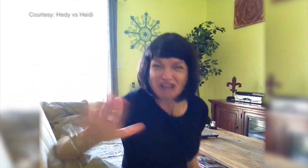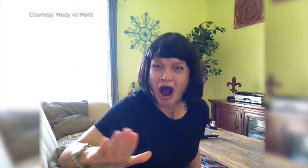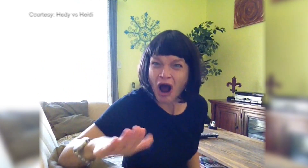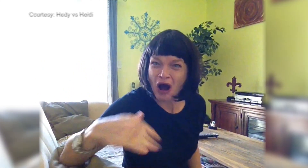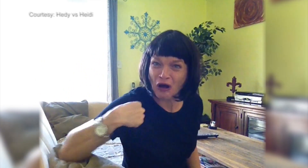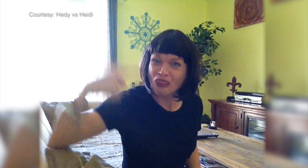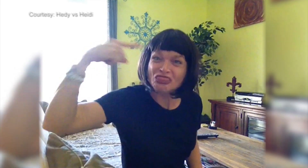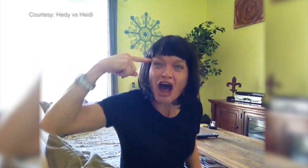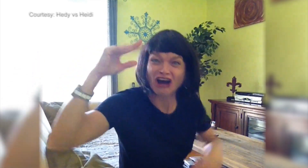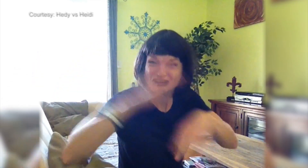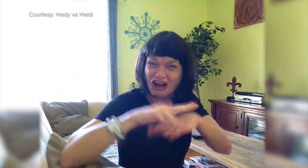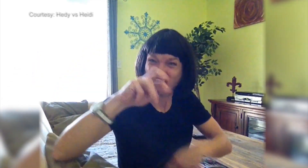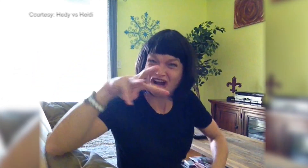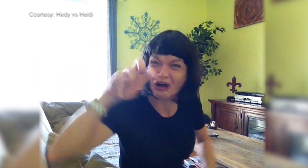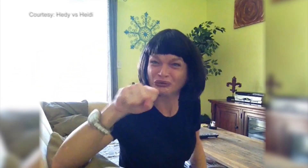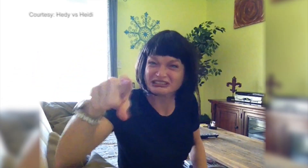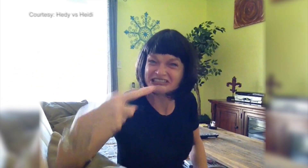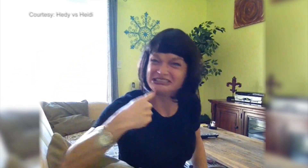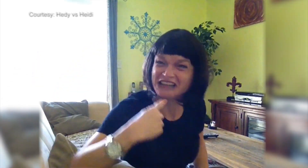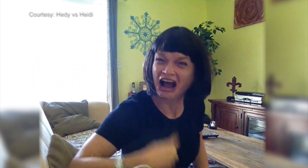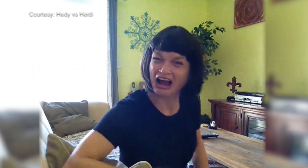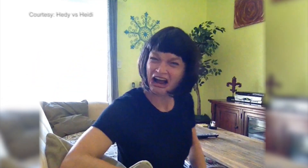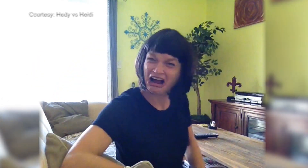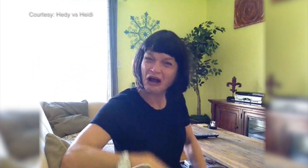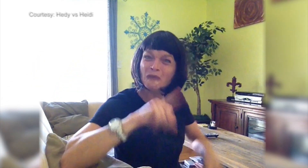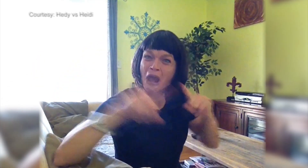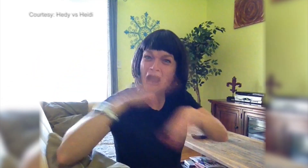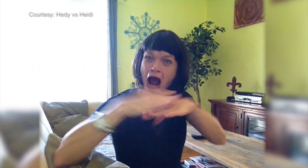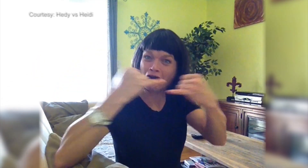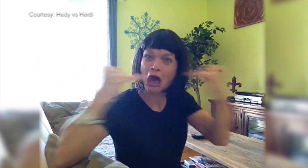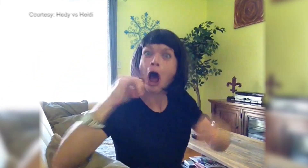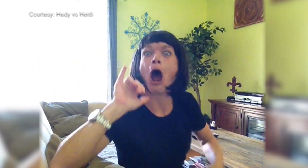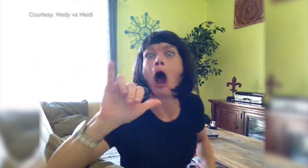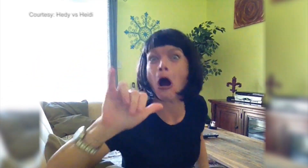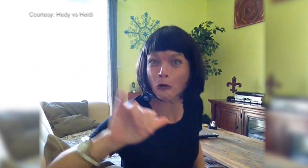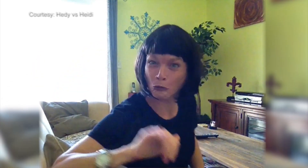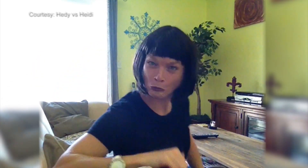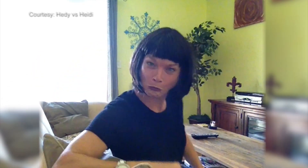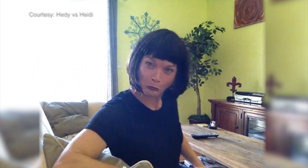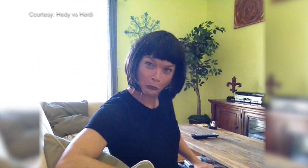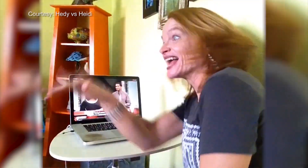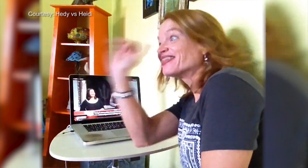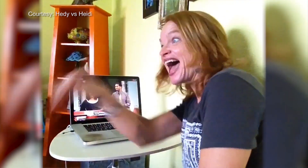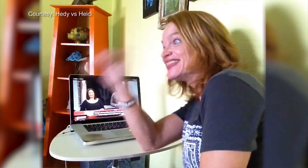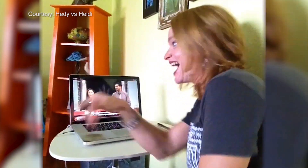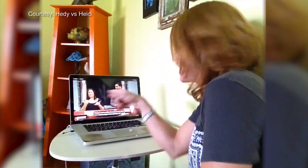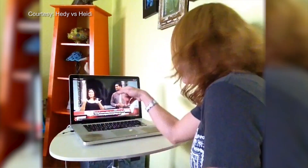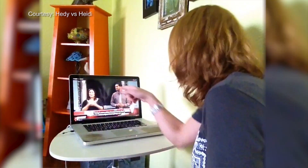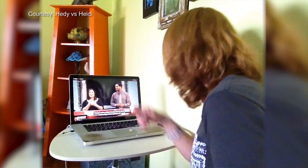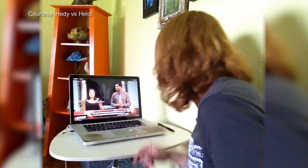I didn’t know! I thought that it was on the news! You did not say that, but fine if it’s online. Look Watch This!!!